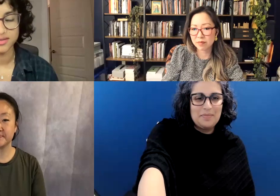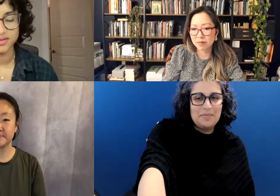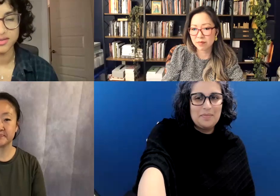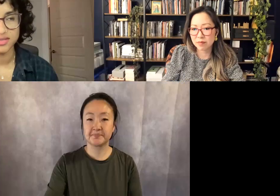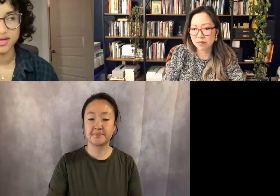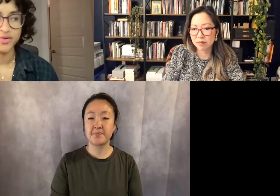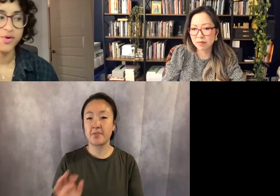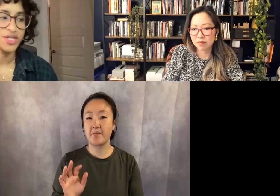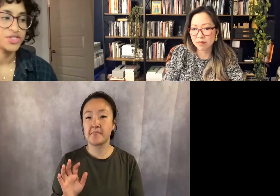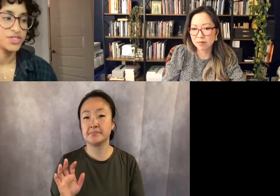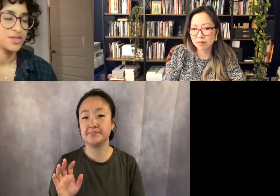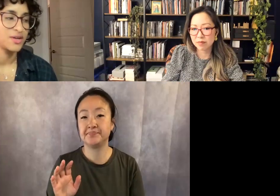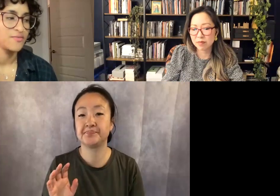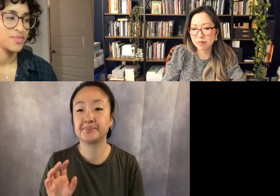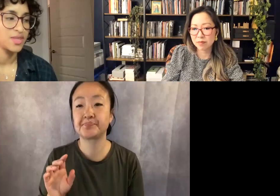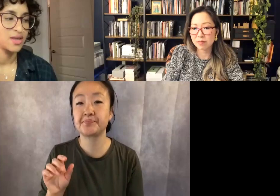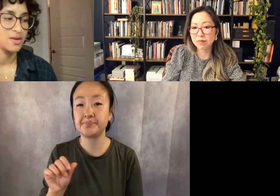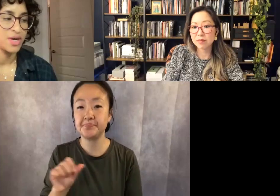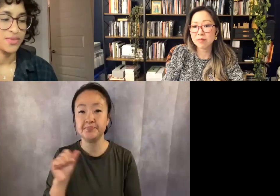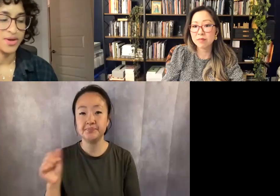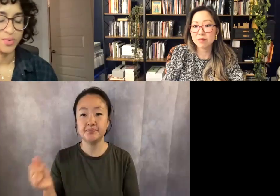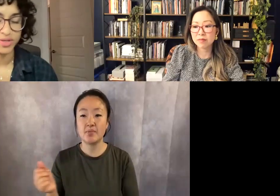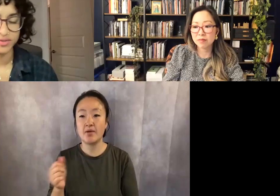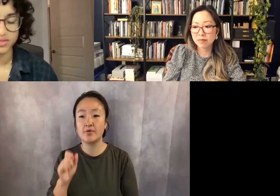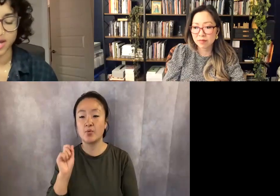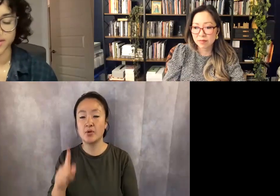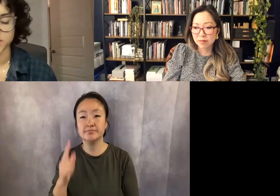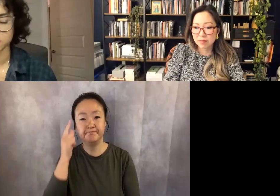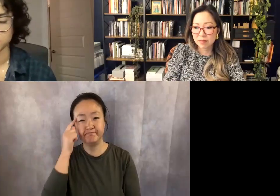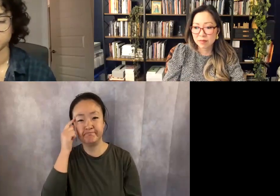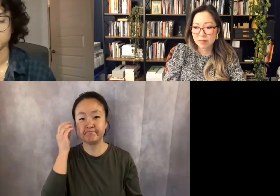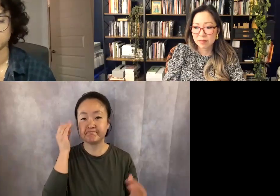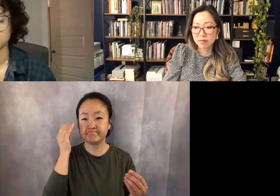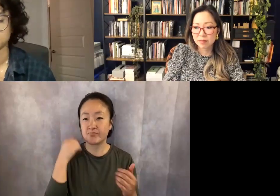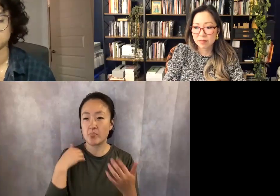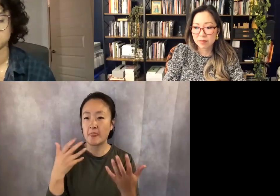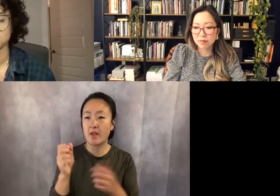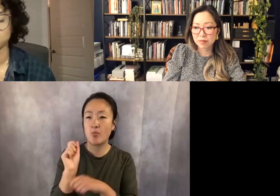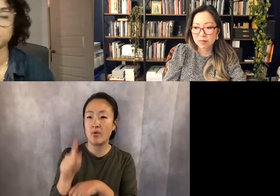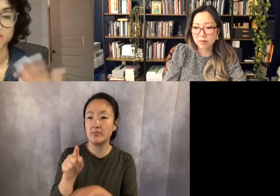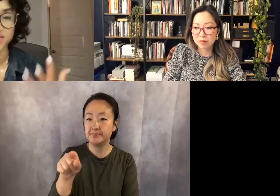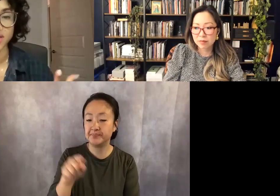that sense. But the other question I've been thinking about that I wanted to ask you is—